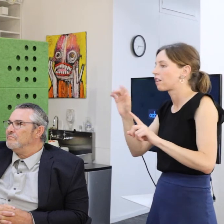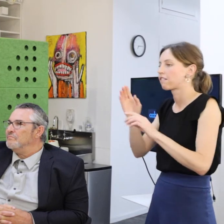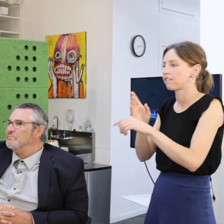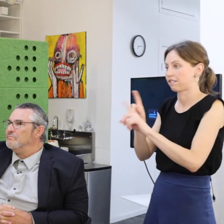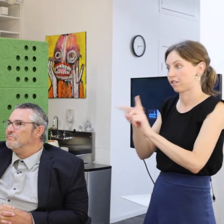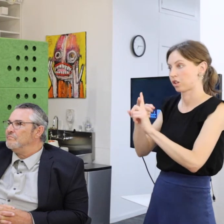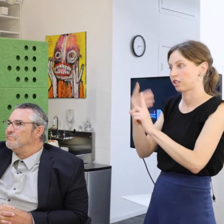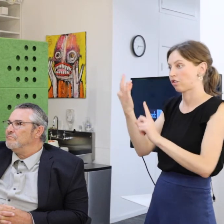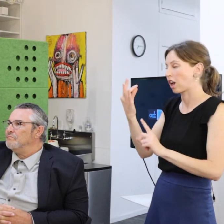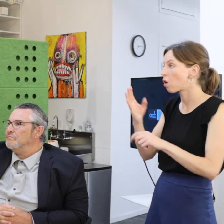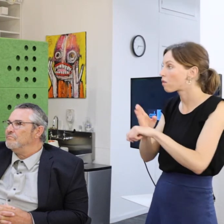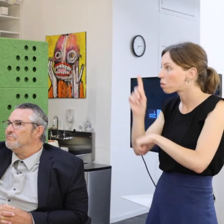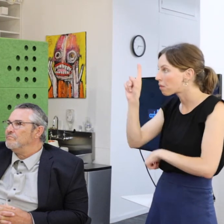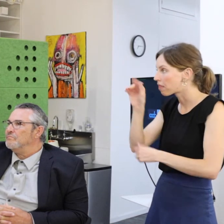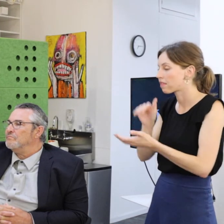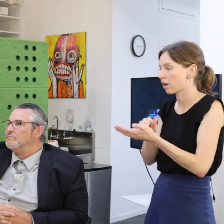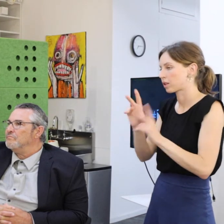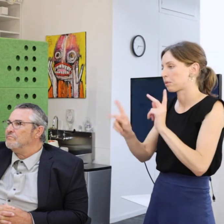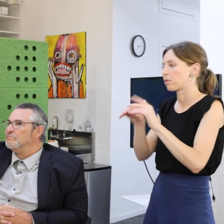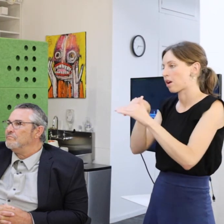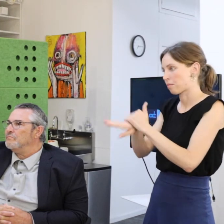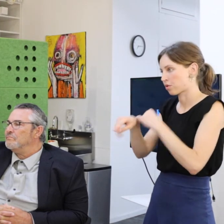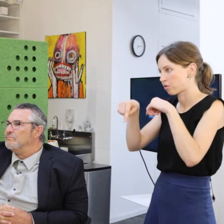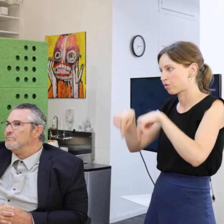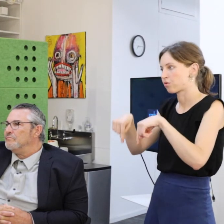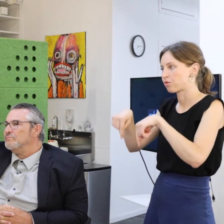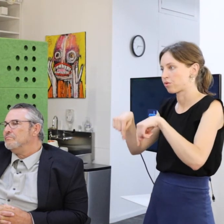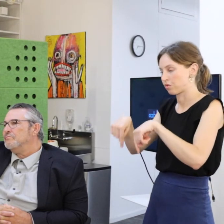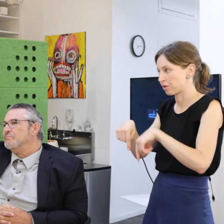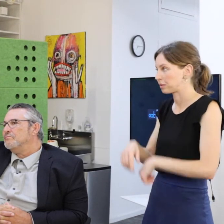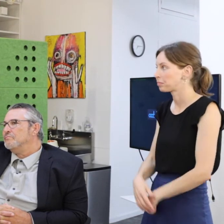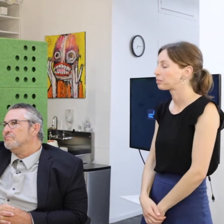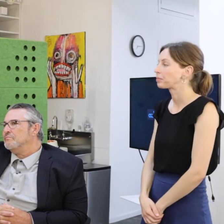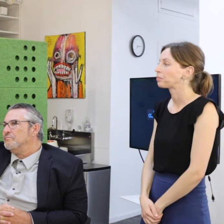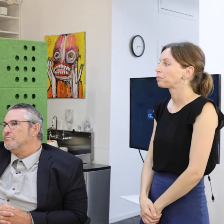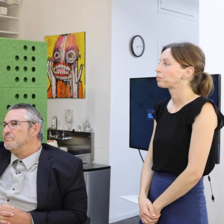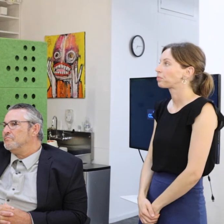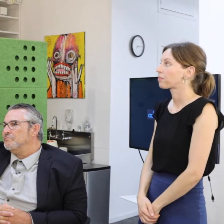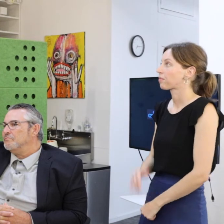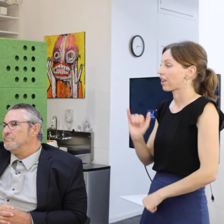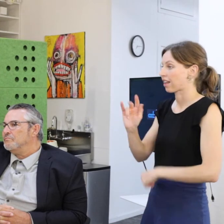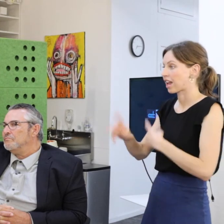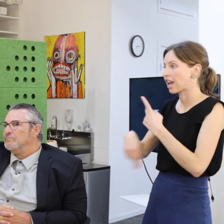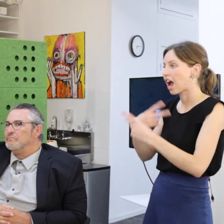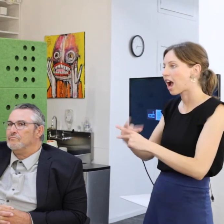people may walk through the door. And when you have that kind of captive audience you kind of